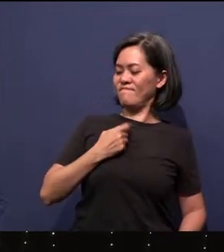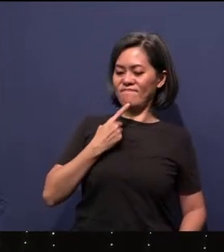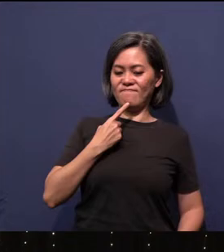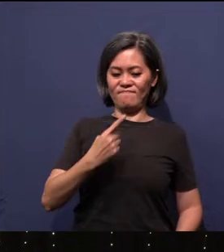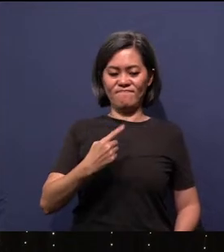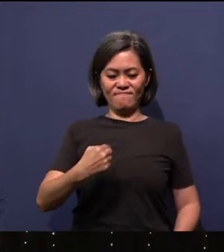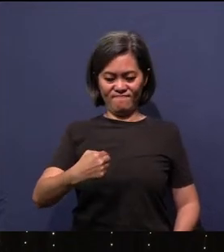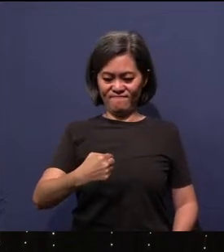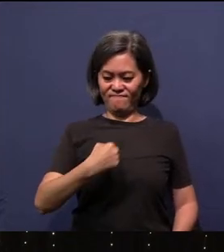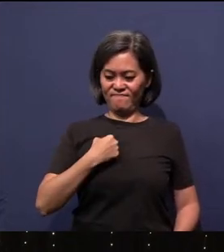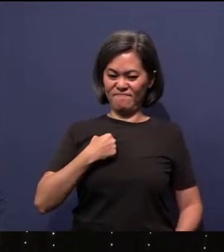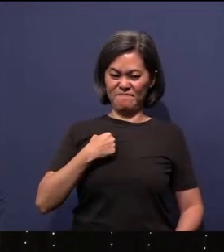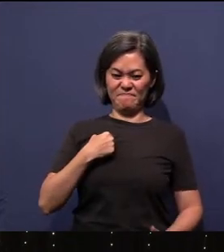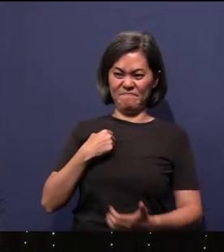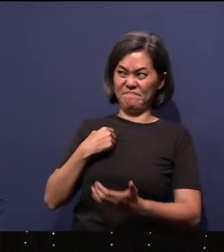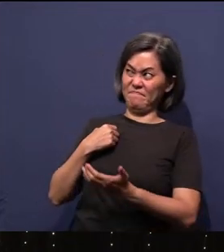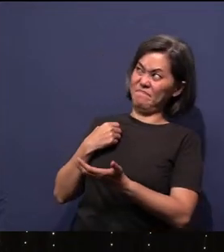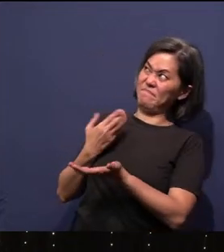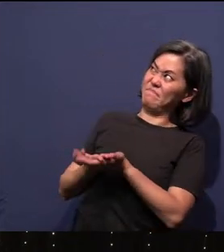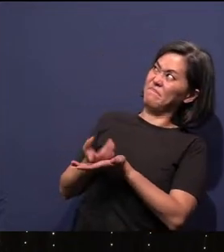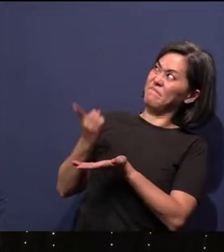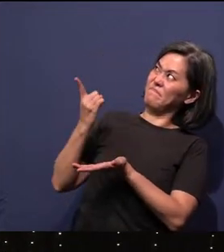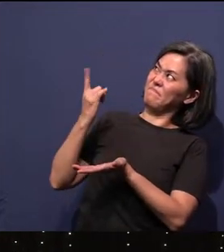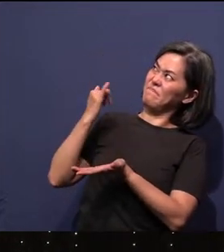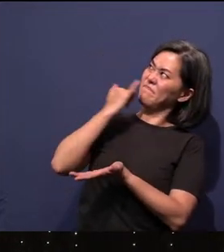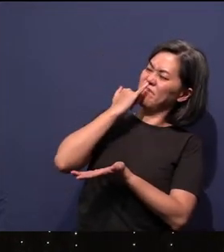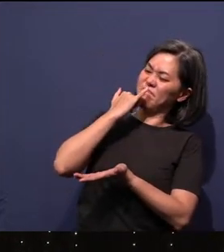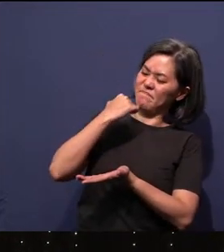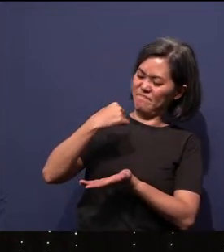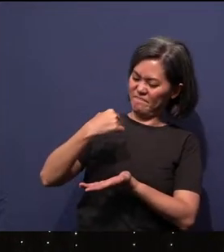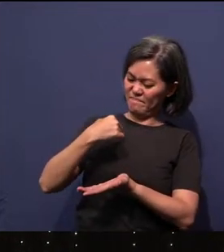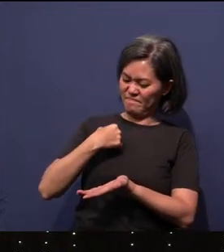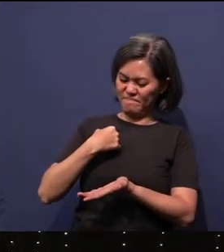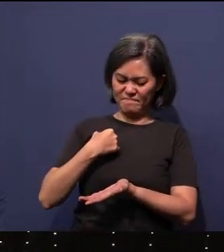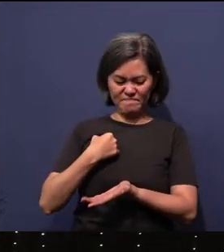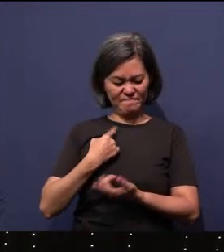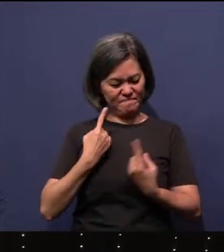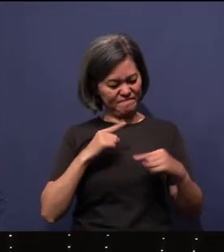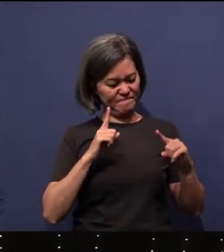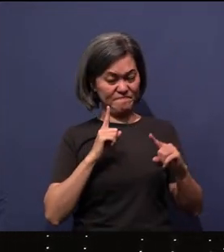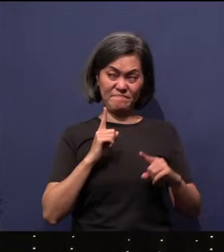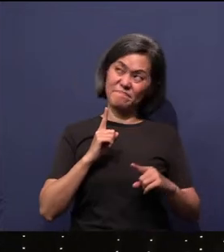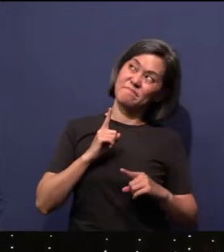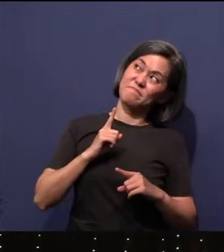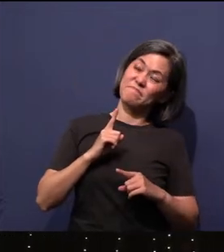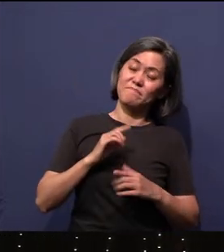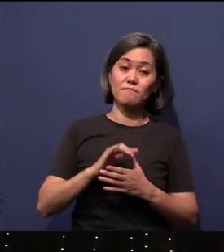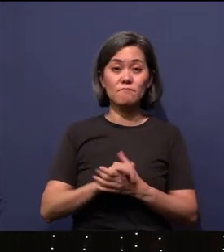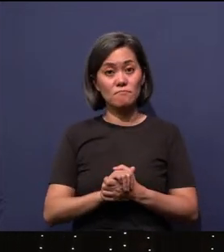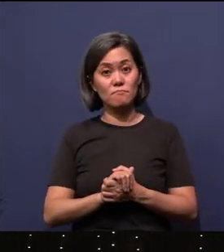“I proved you wrong and I'm successful. It's all about me.”